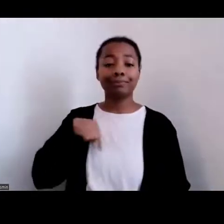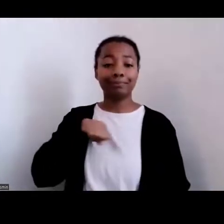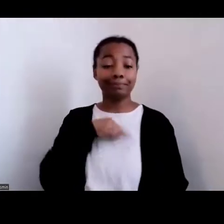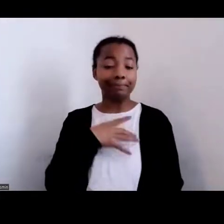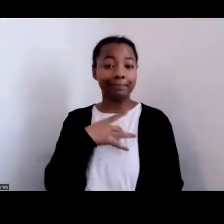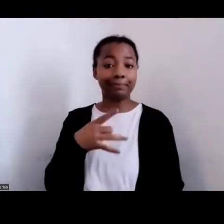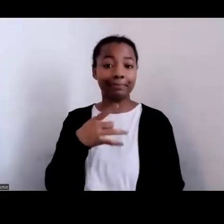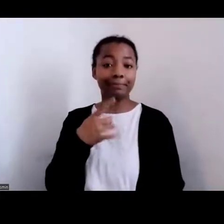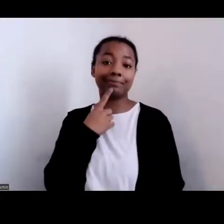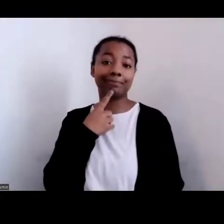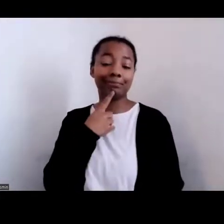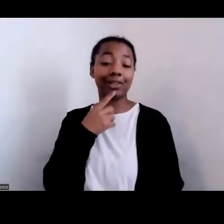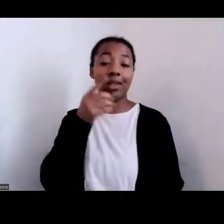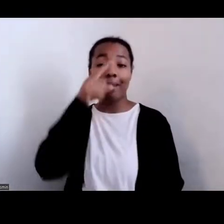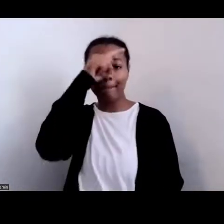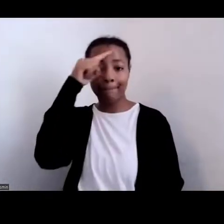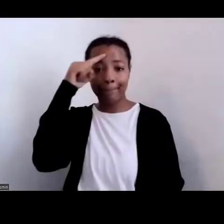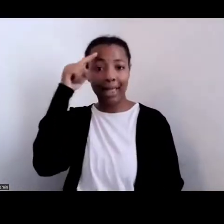foodways consisted of scraps.